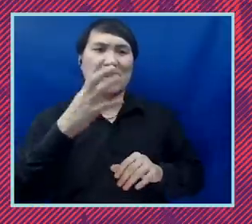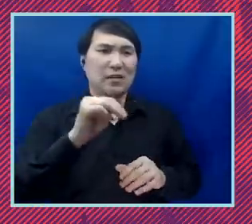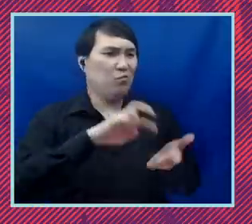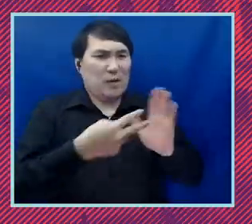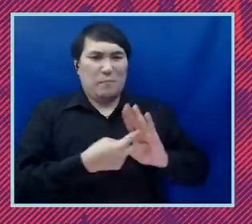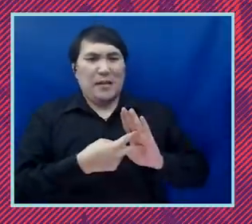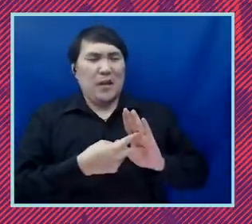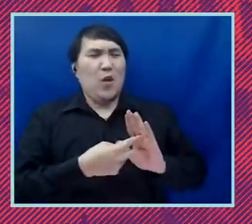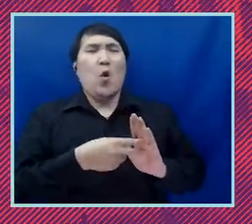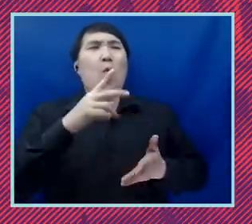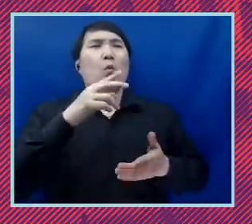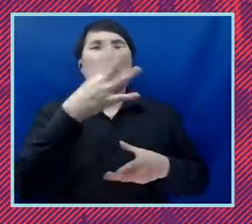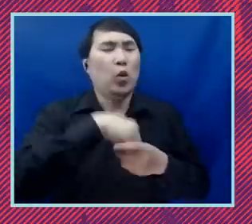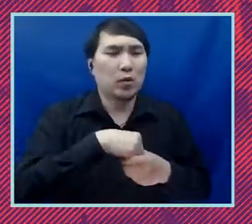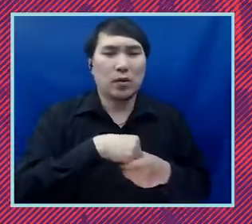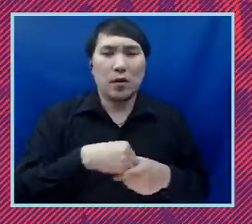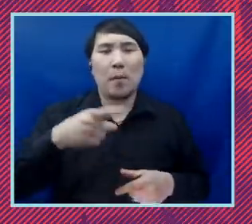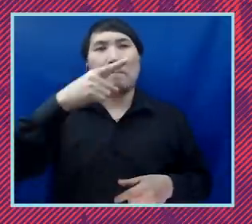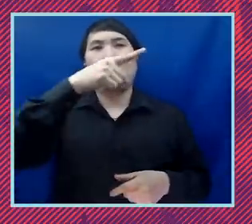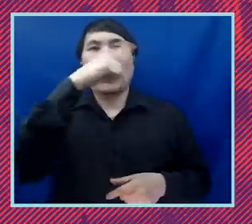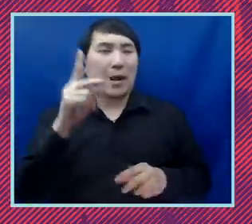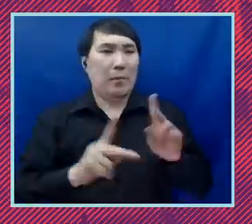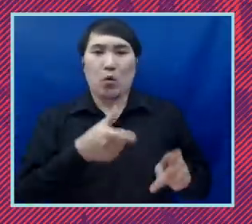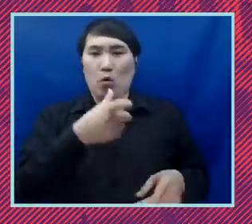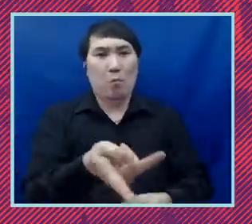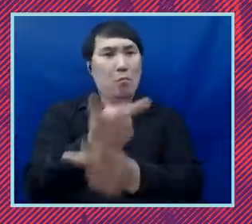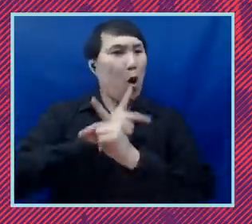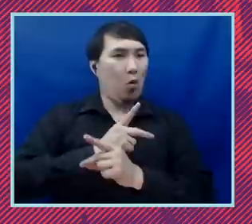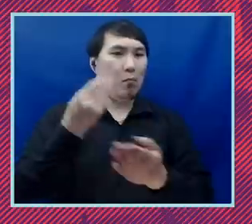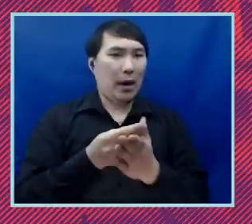talking about you know black borrowers pay more for the american dream that's really the heart